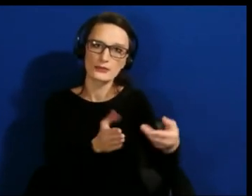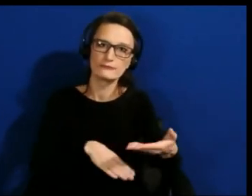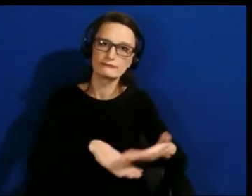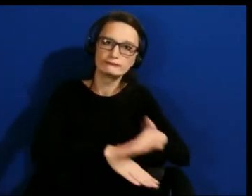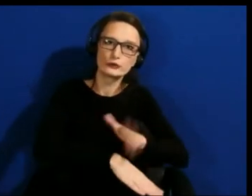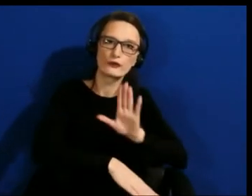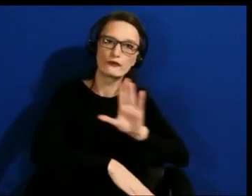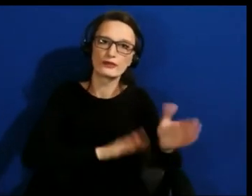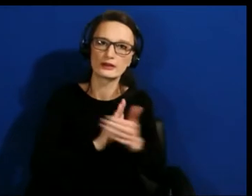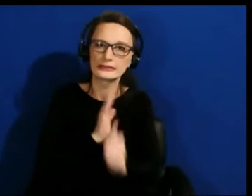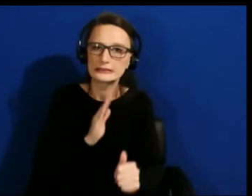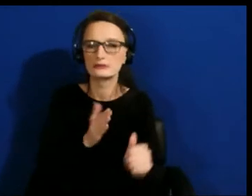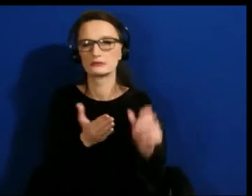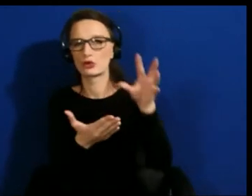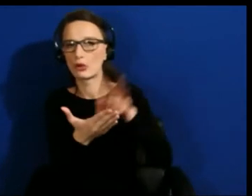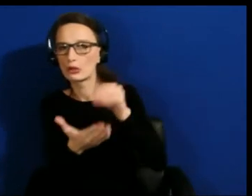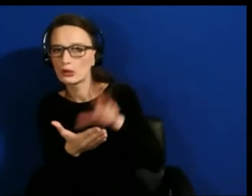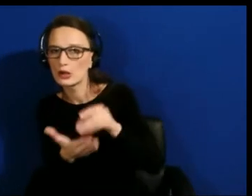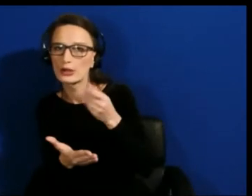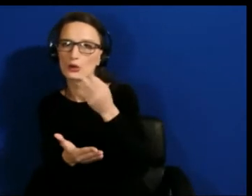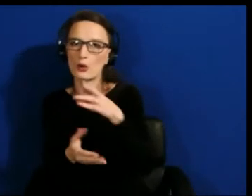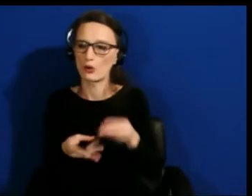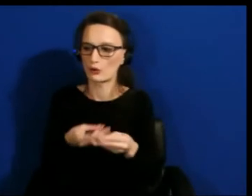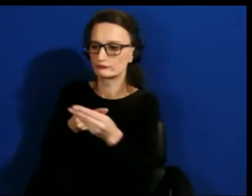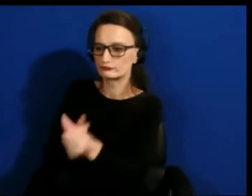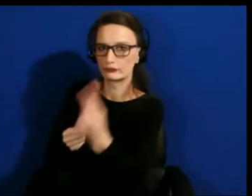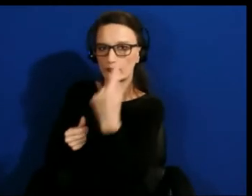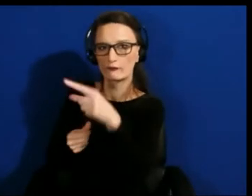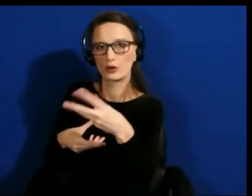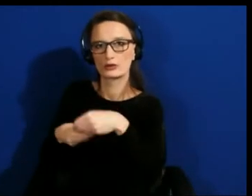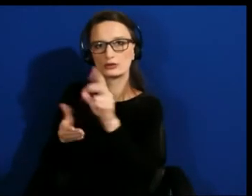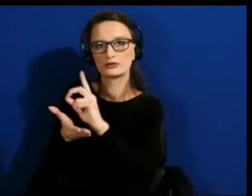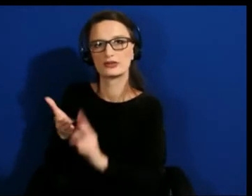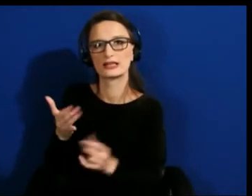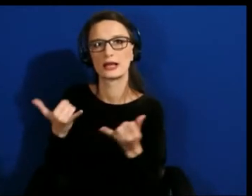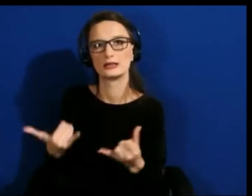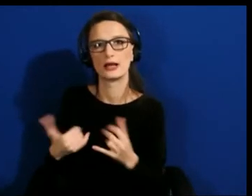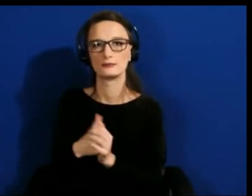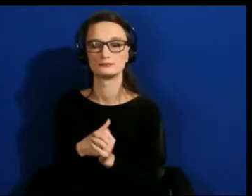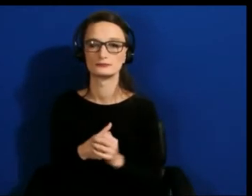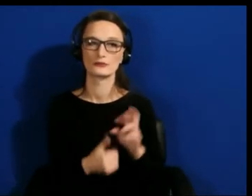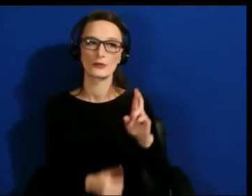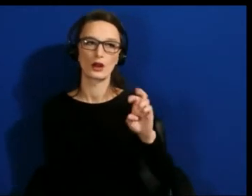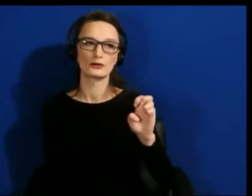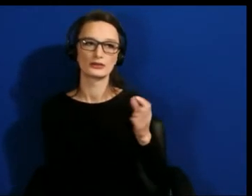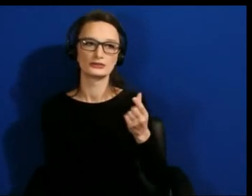in inclusive design now? Regine, can I start with you? Because I know you've done a lot of work in this space. Sure.